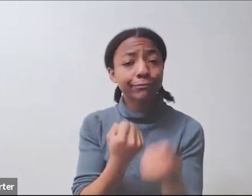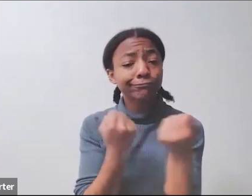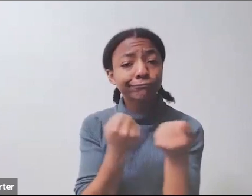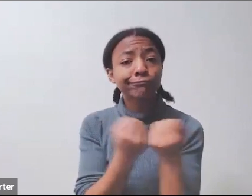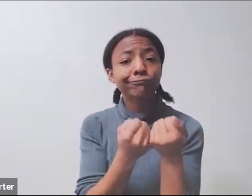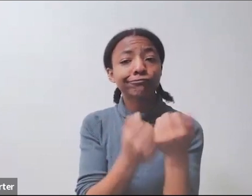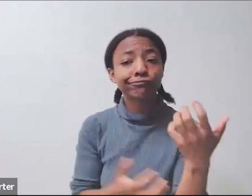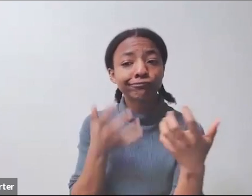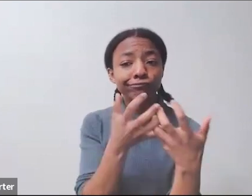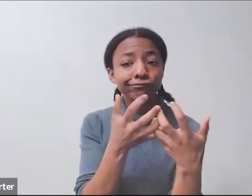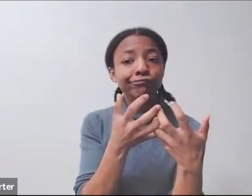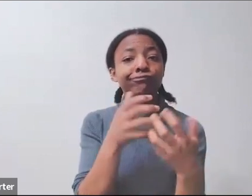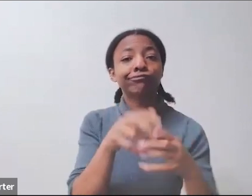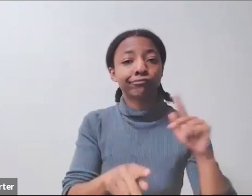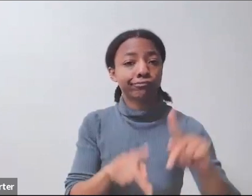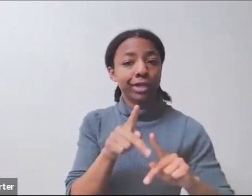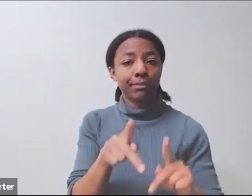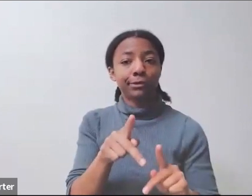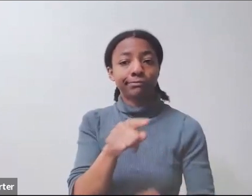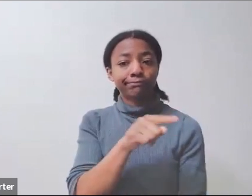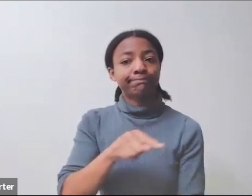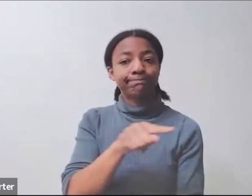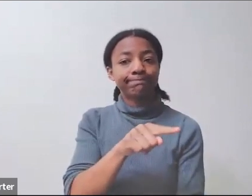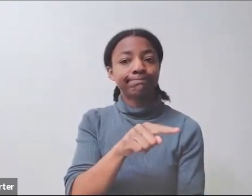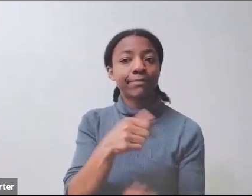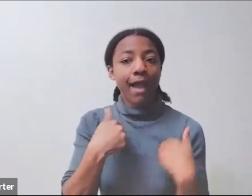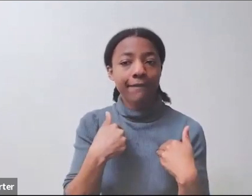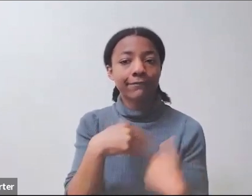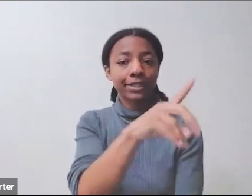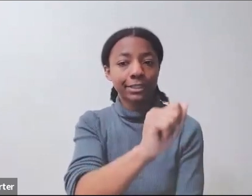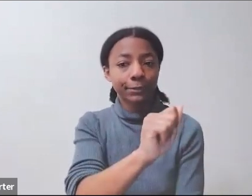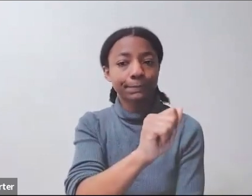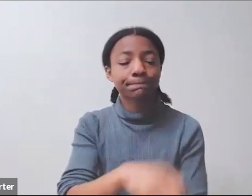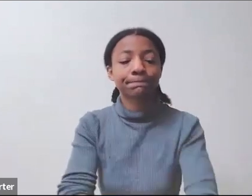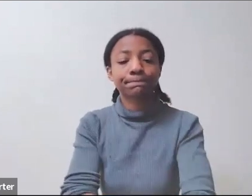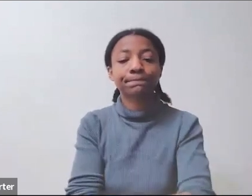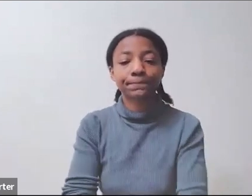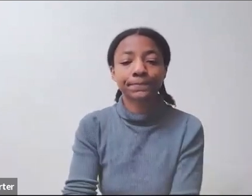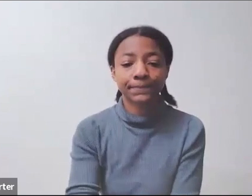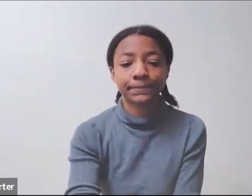It's not easy to join careers with USAID,